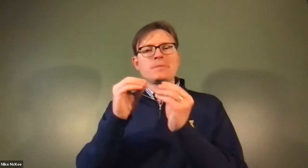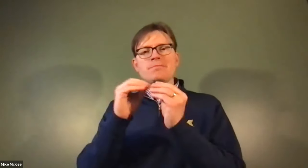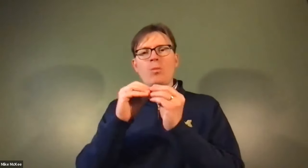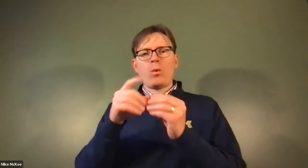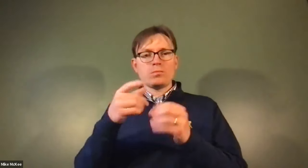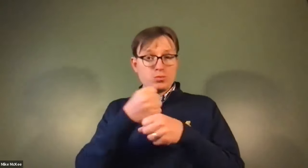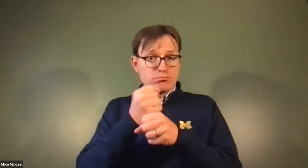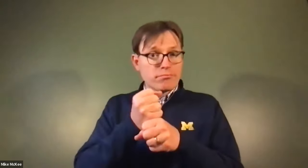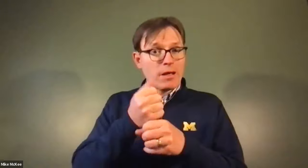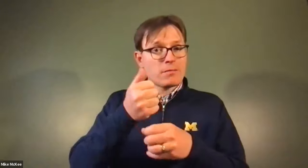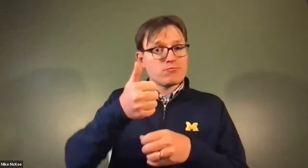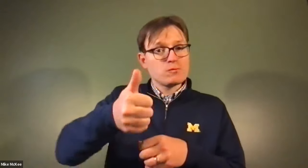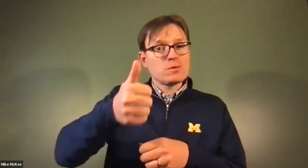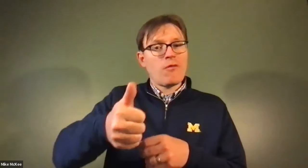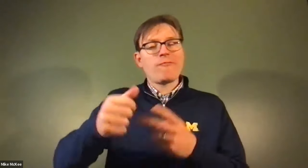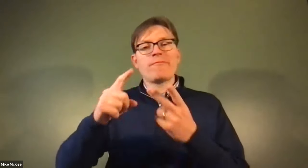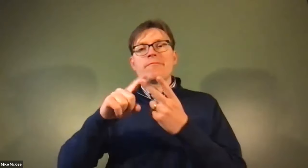James Cech: Where can you add more whole foods.